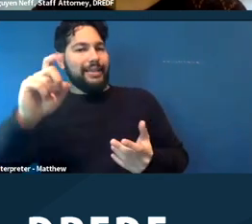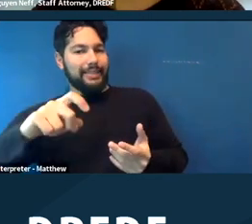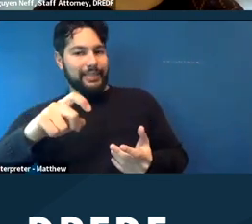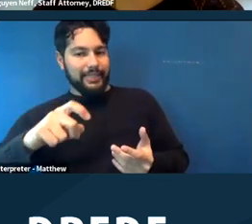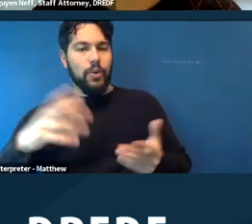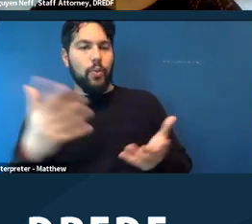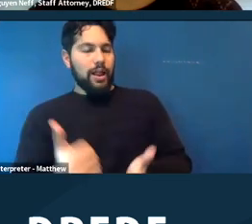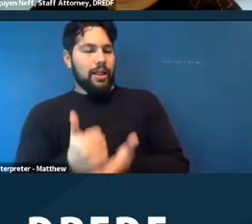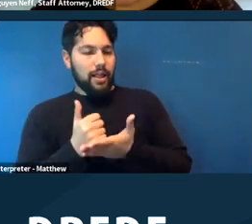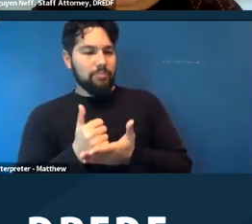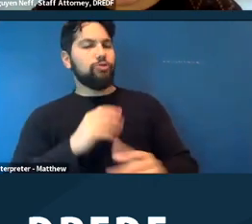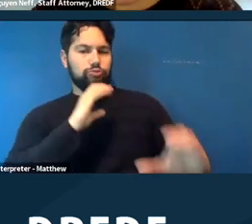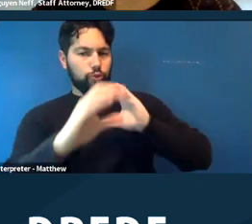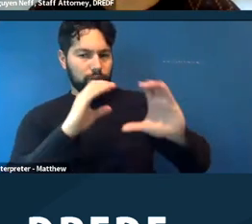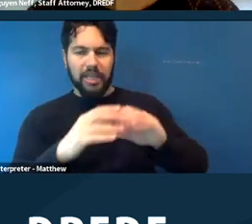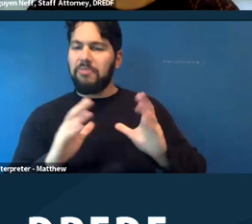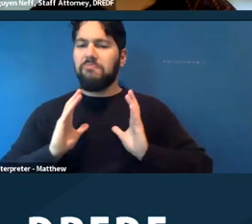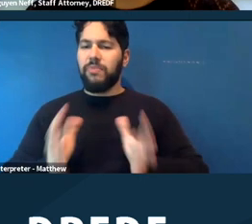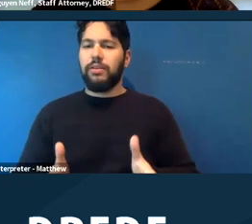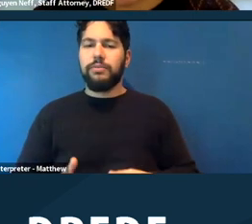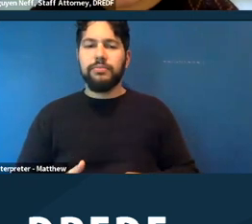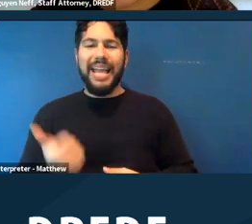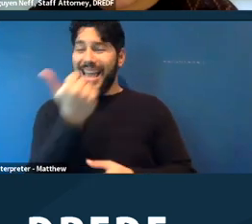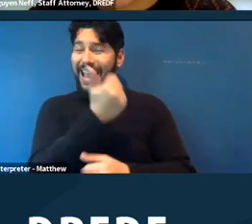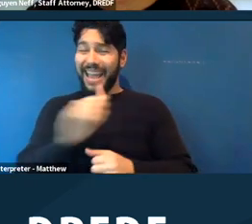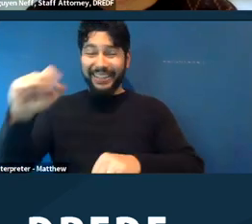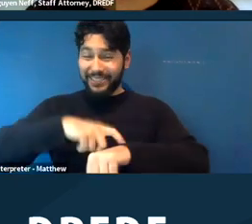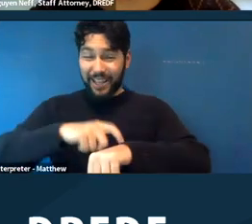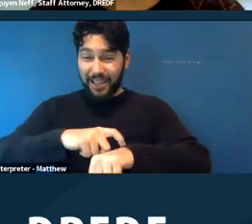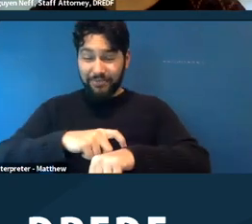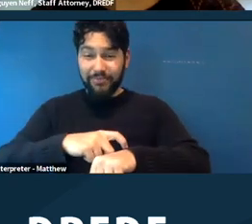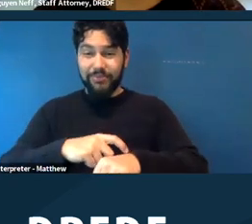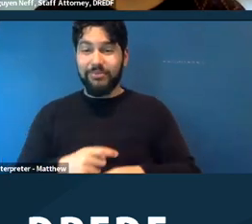And then a request can be made at any time, even in the moment that you need it. And we'll go over